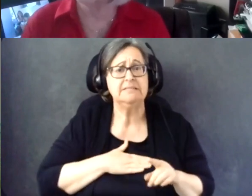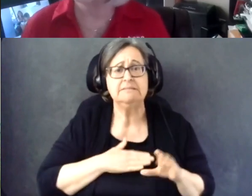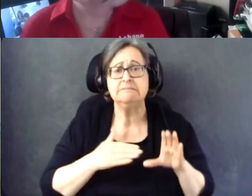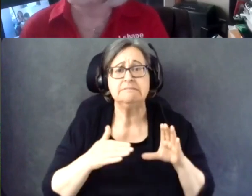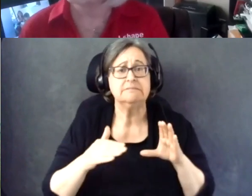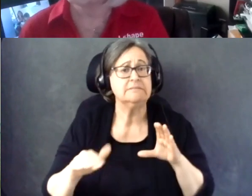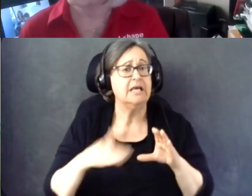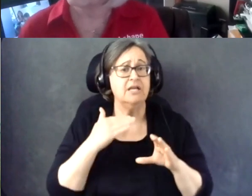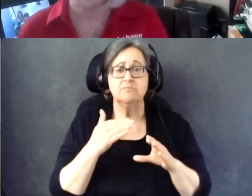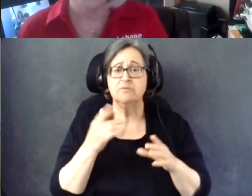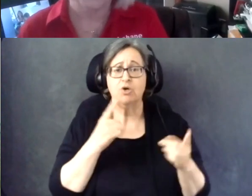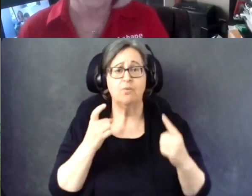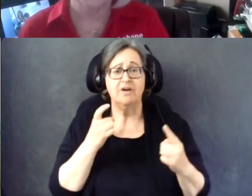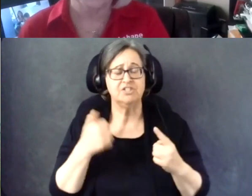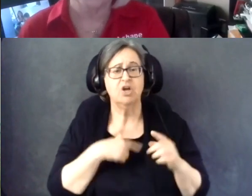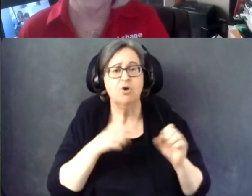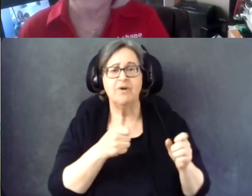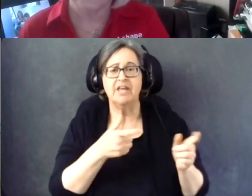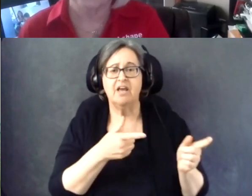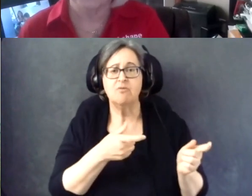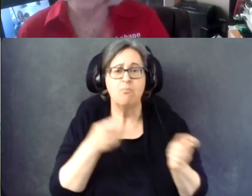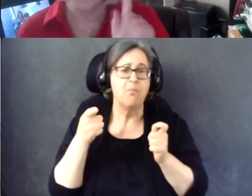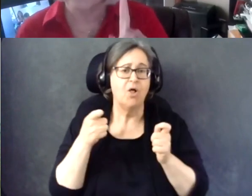And we could see if we can pull out specific questions you might have.